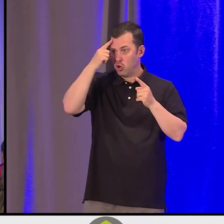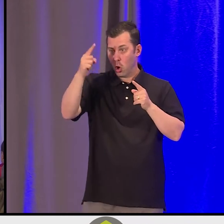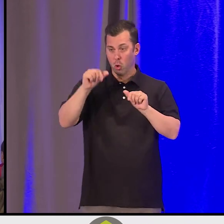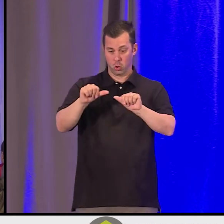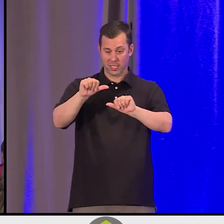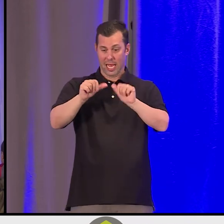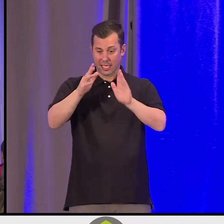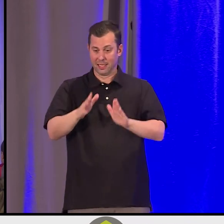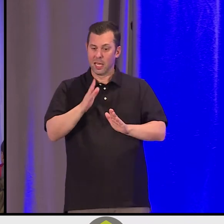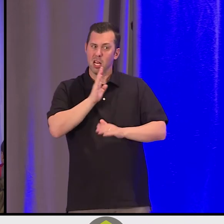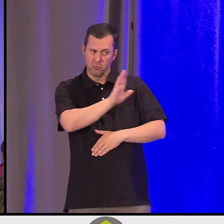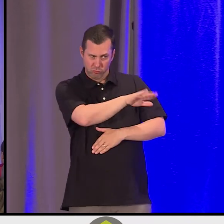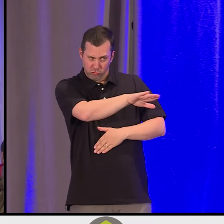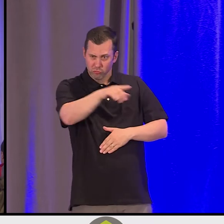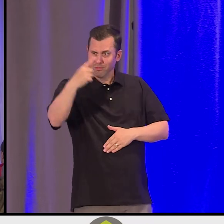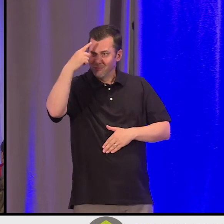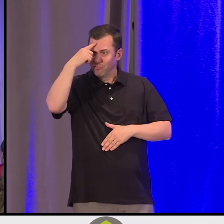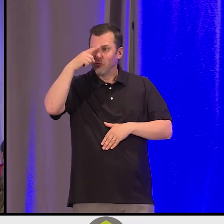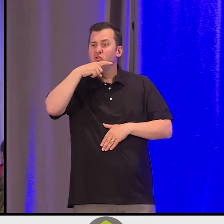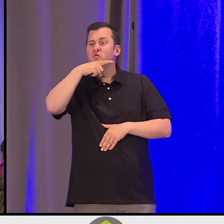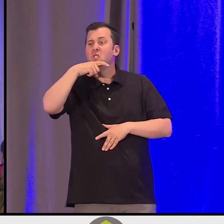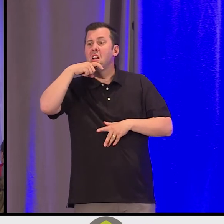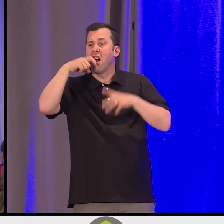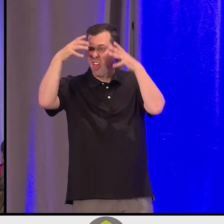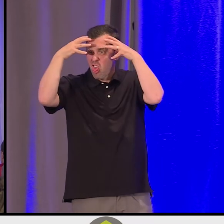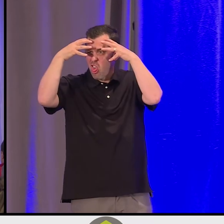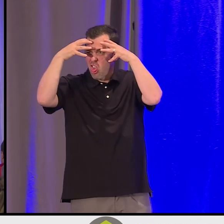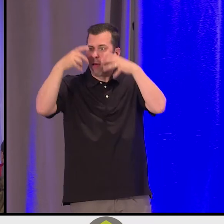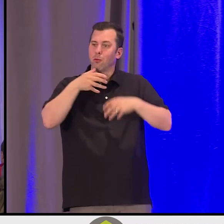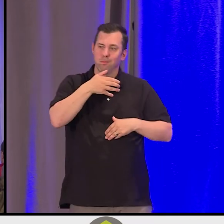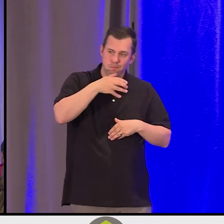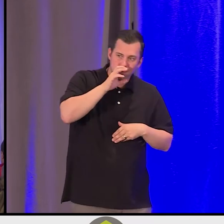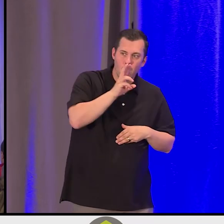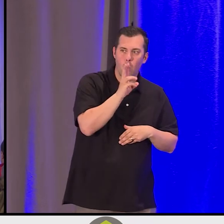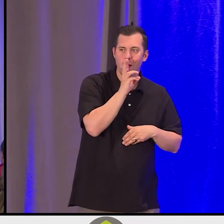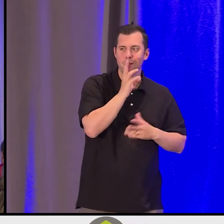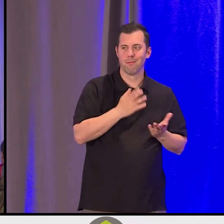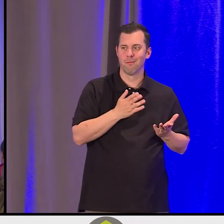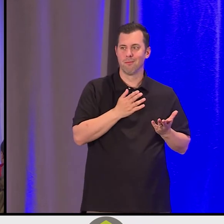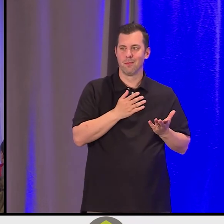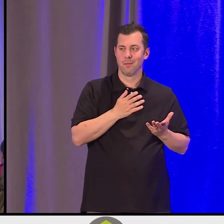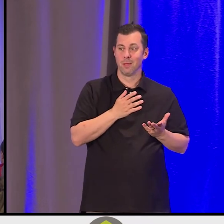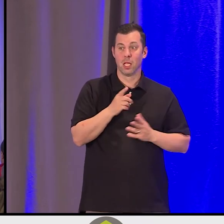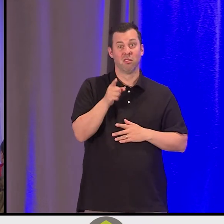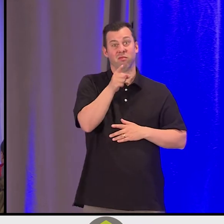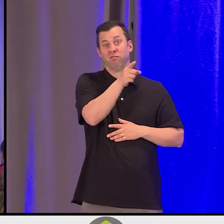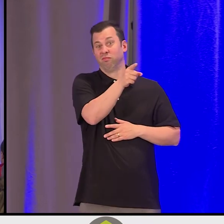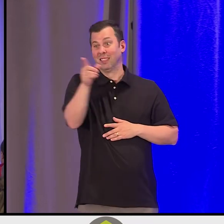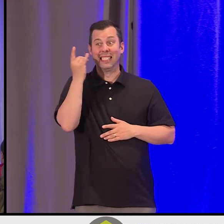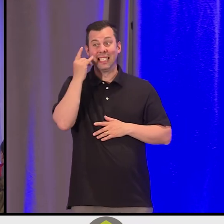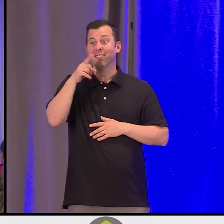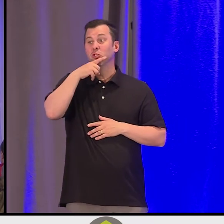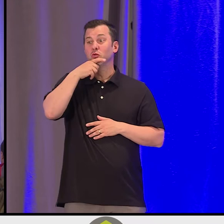Make sure you're having your water today." The neuroscientists will tell us that it's more difficult to regulate ourselves. It makes sense.